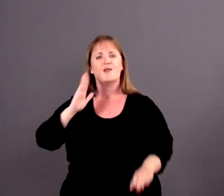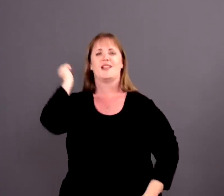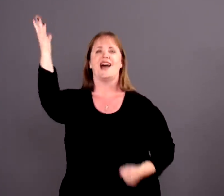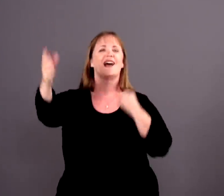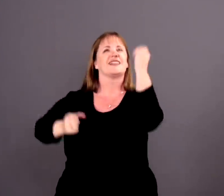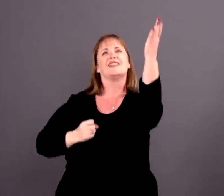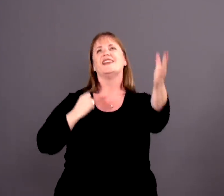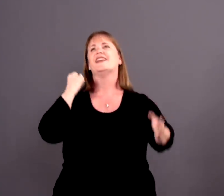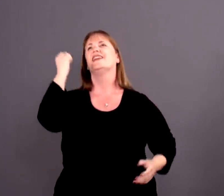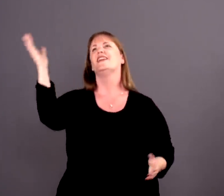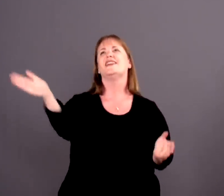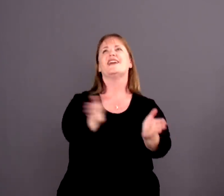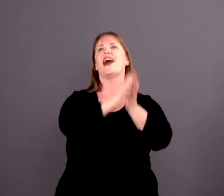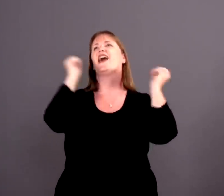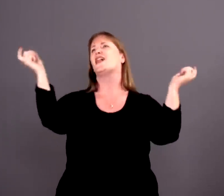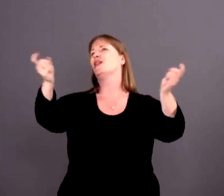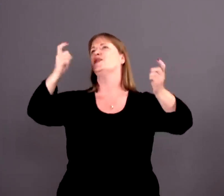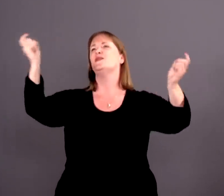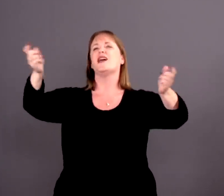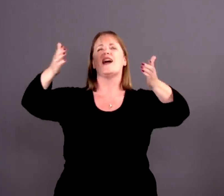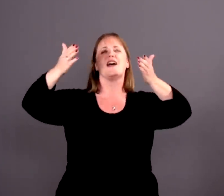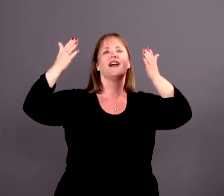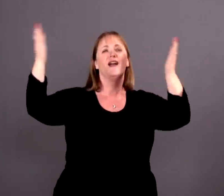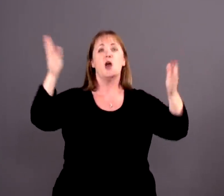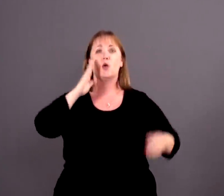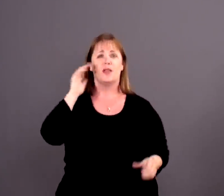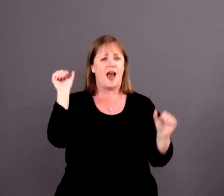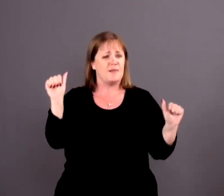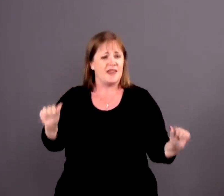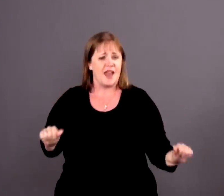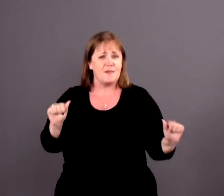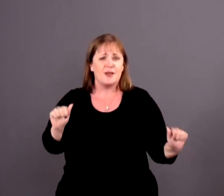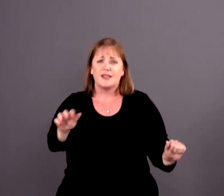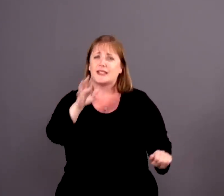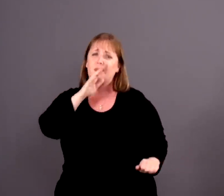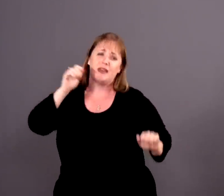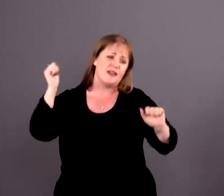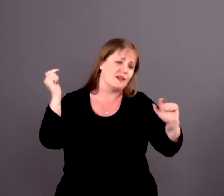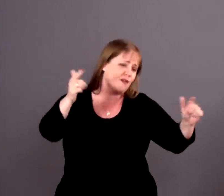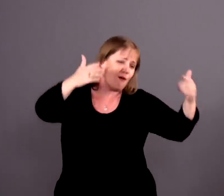Will I sing 'Hallelujah!'? Will I be able to speak at all?